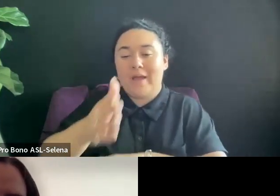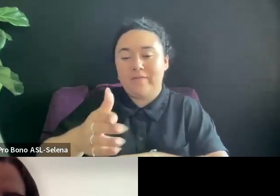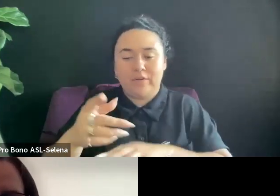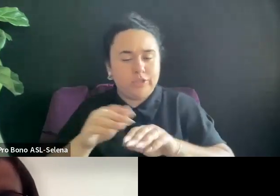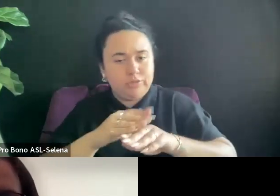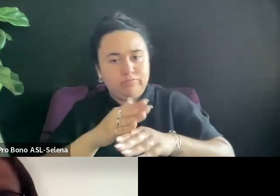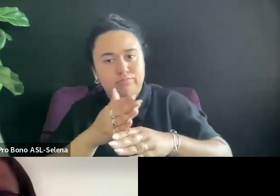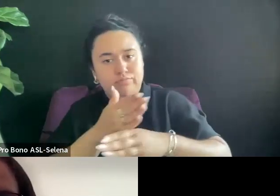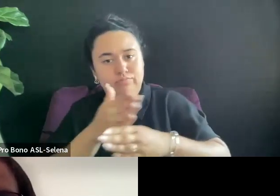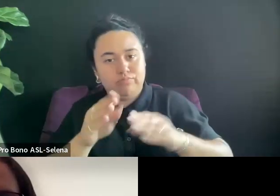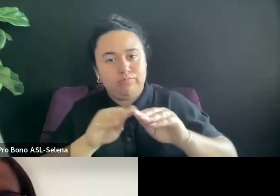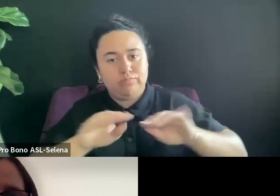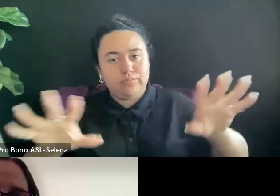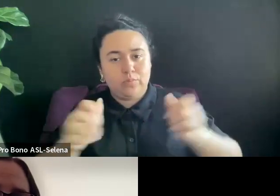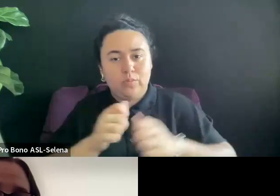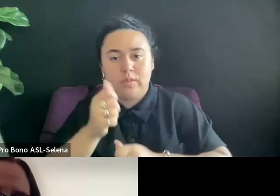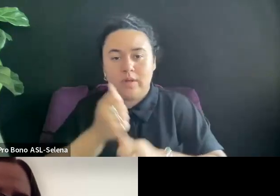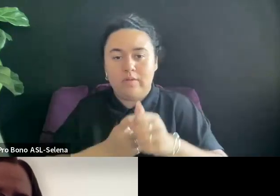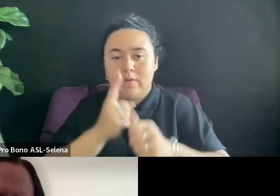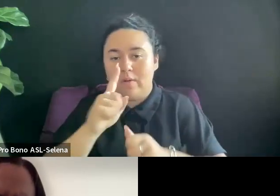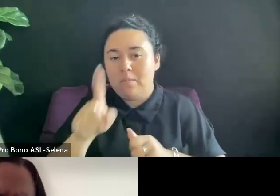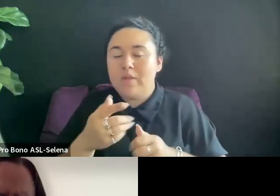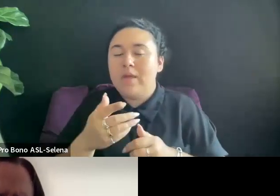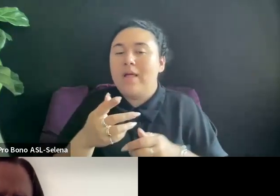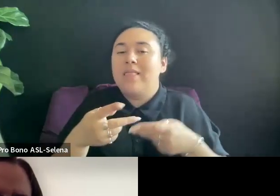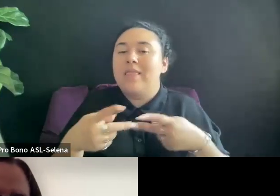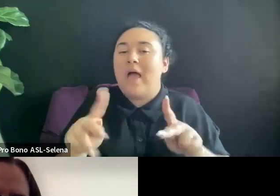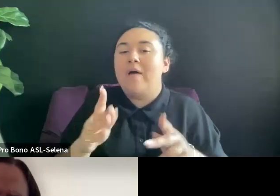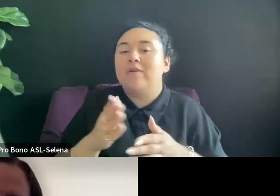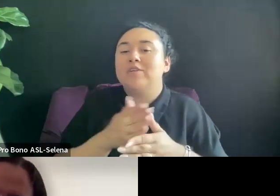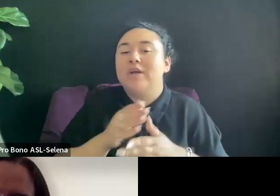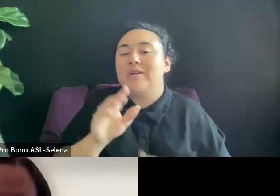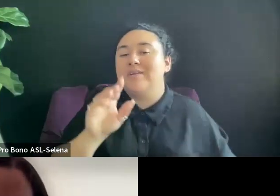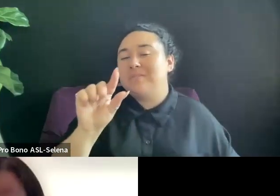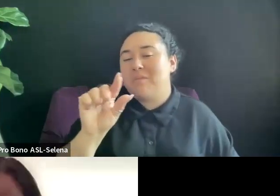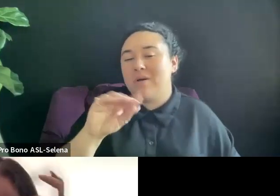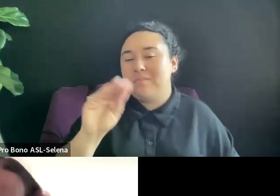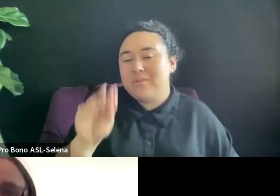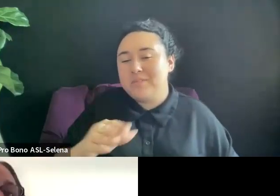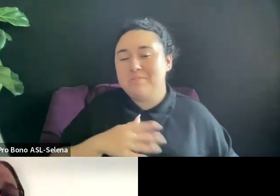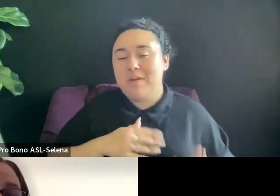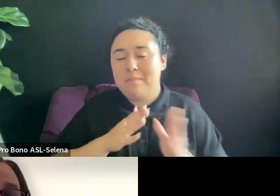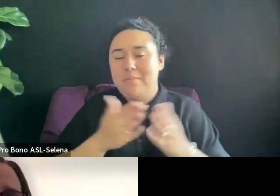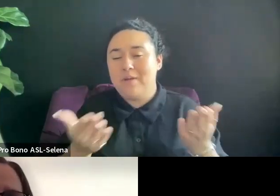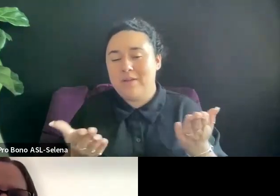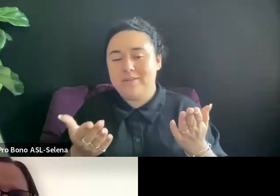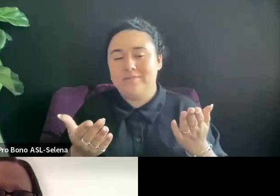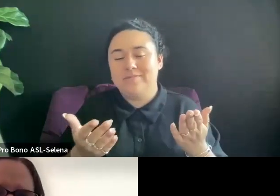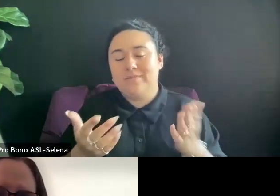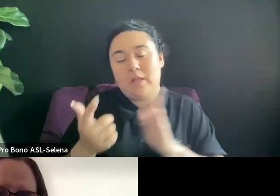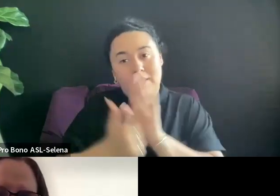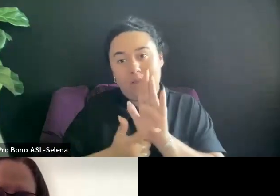I'M ONLY ALLOWED THE SHARE A CERTAIN PERCENTAGE OF MY BOOK. LAWS.